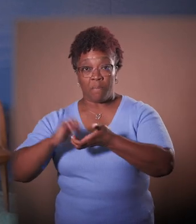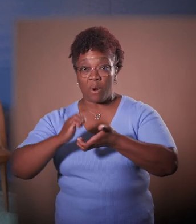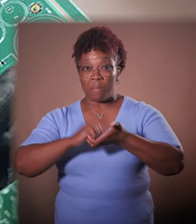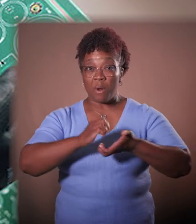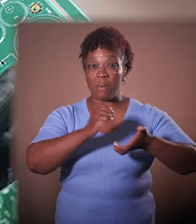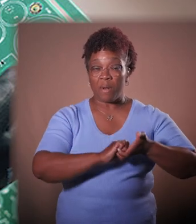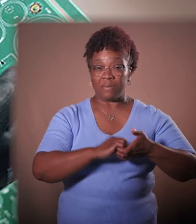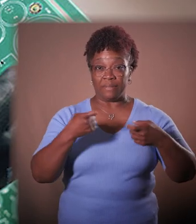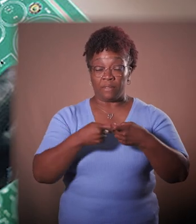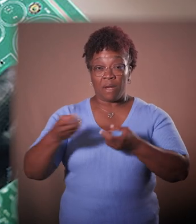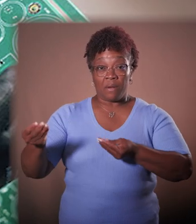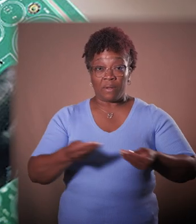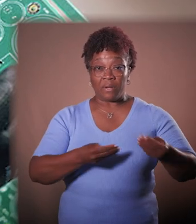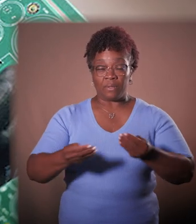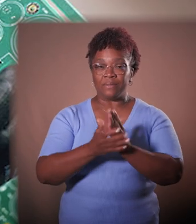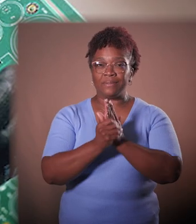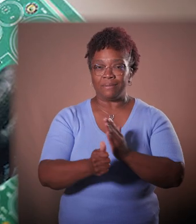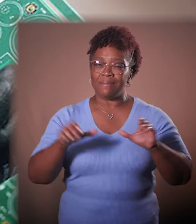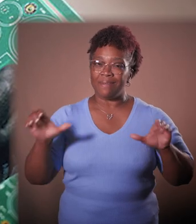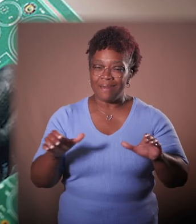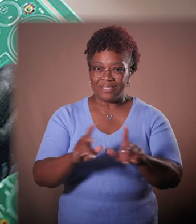in the Semiconductor Talent Action Team,